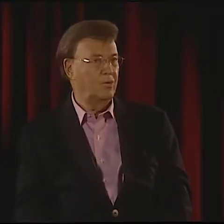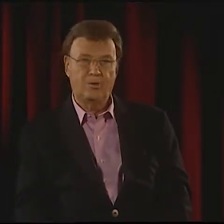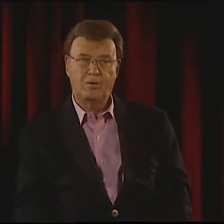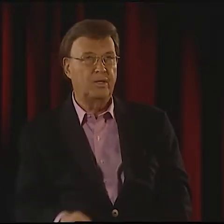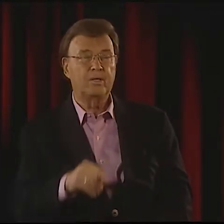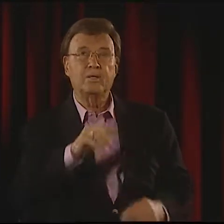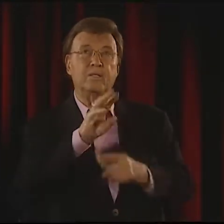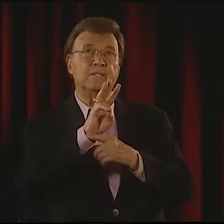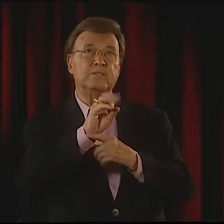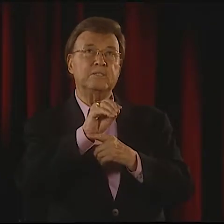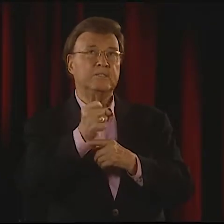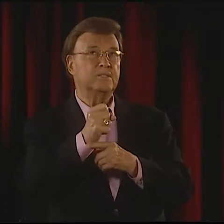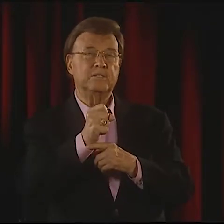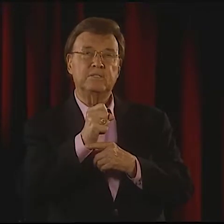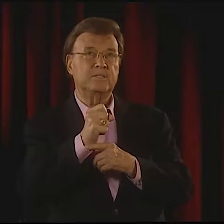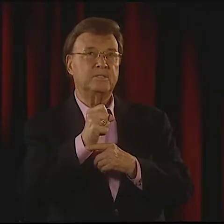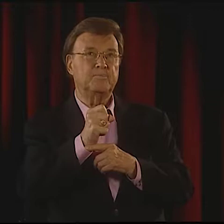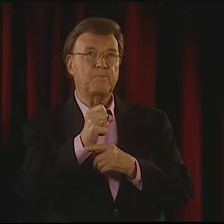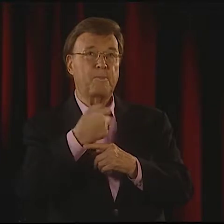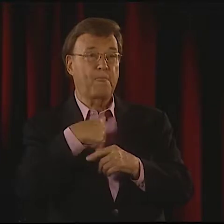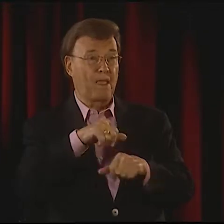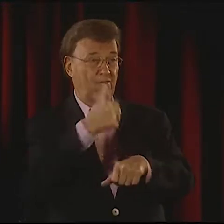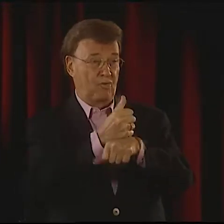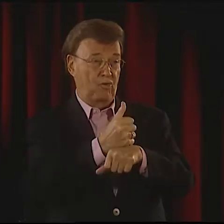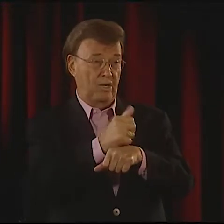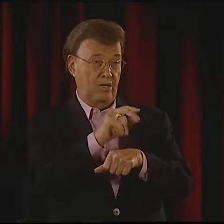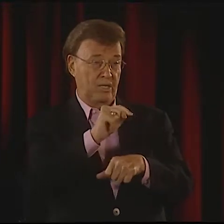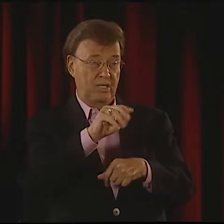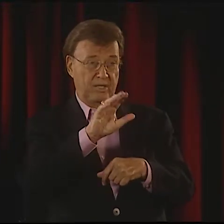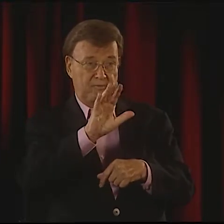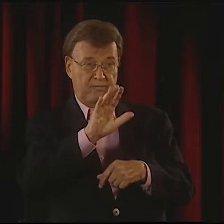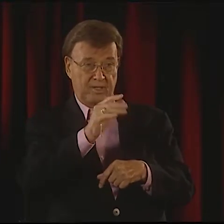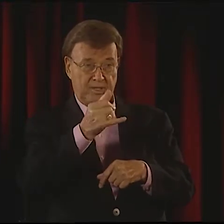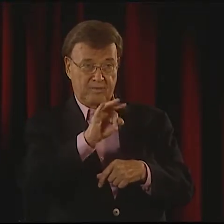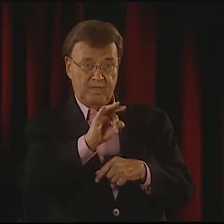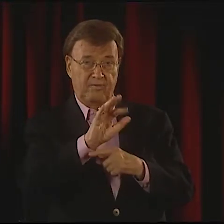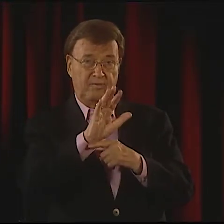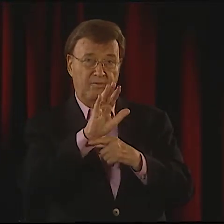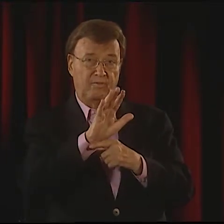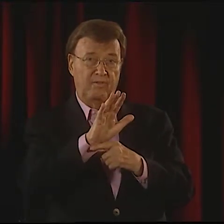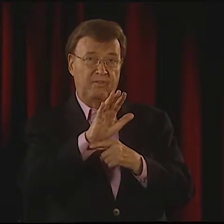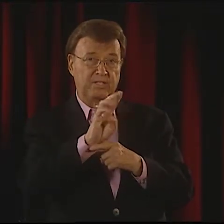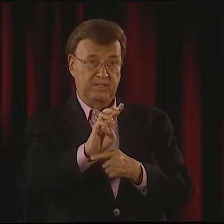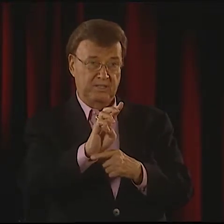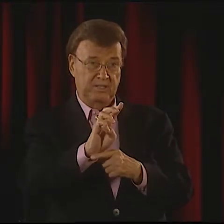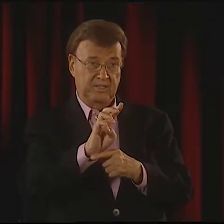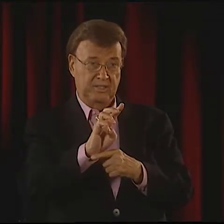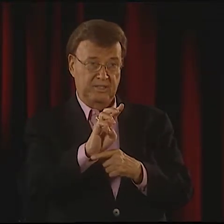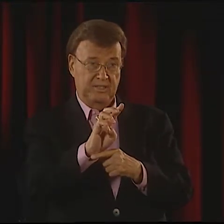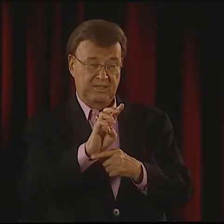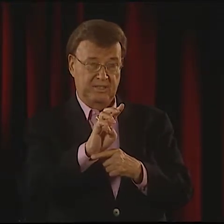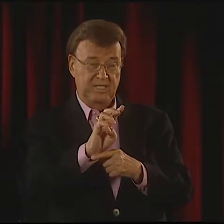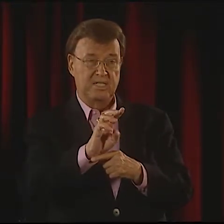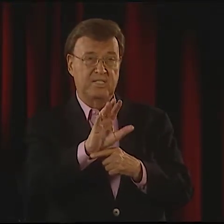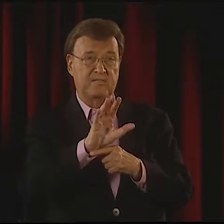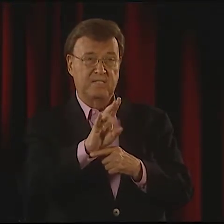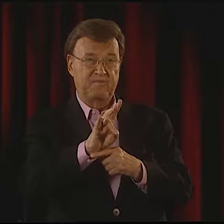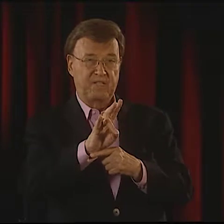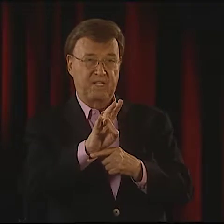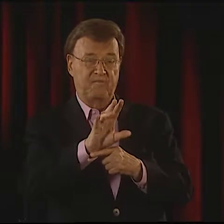IT HAD NOT BEEN AROUND BEFORE THE SIXTIES. I MEAN, WE FOUNDED THE NATIONAL THEATRE FOR THE DEAF IN '66, '67, '68.